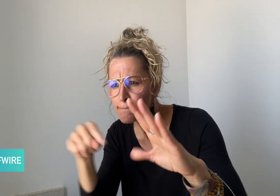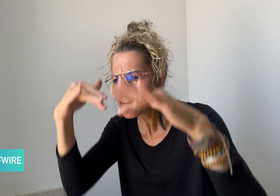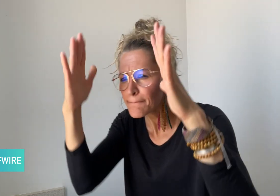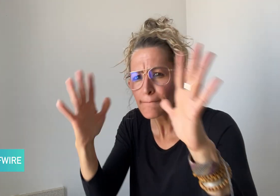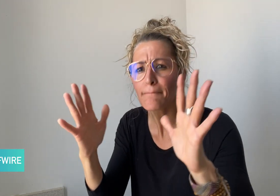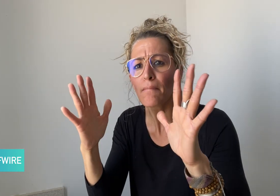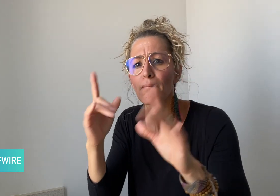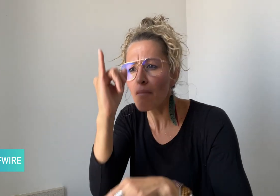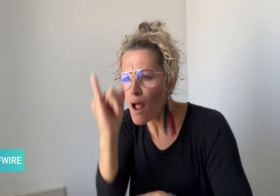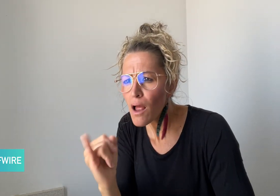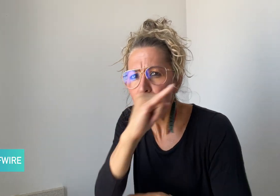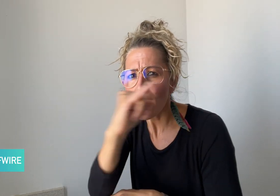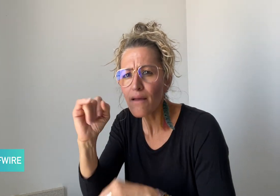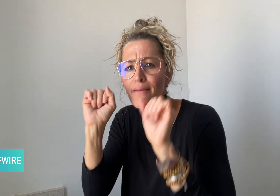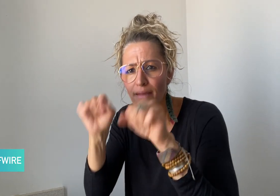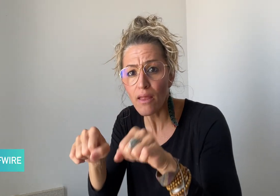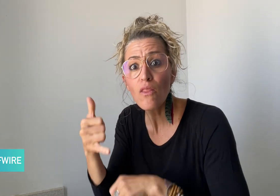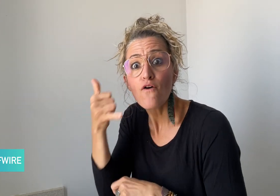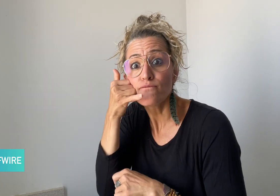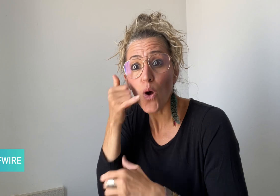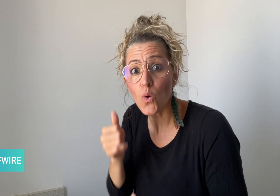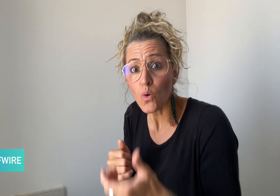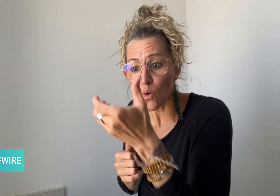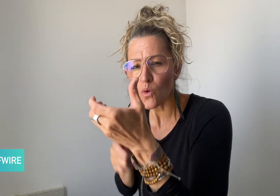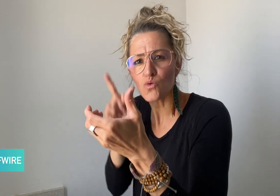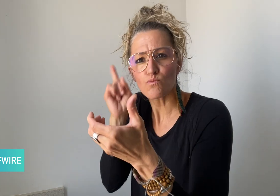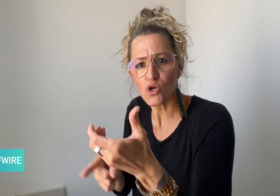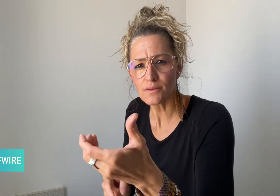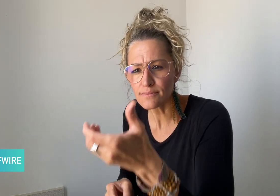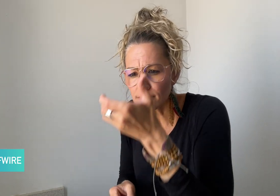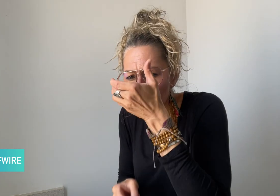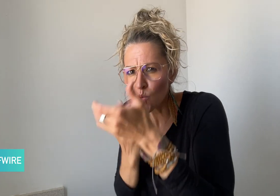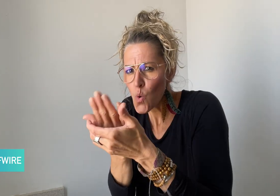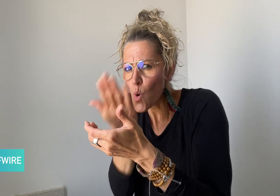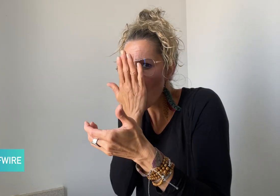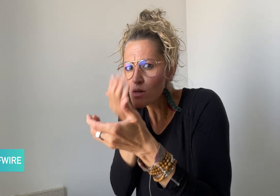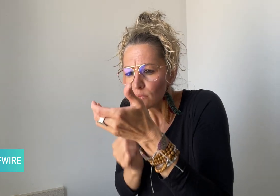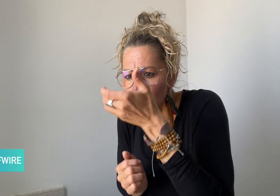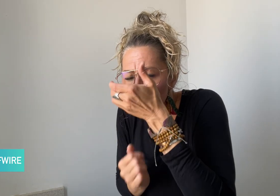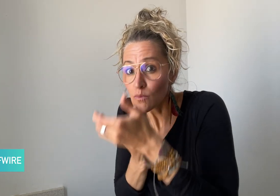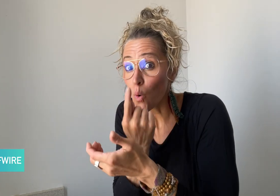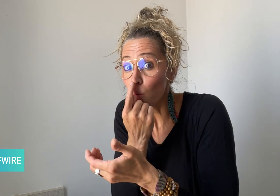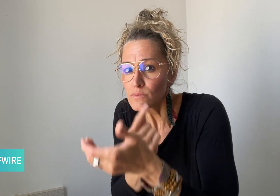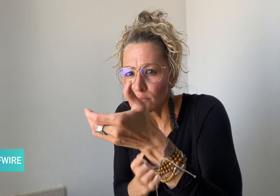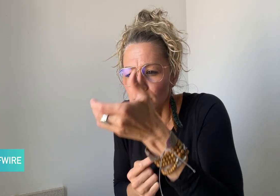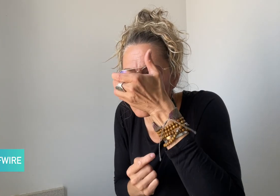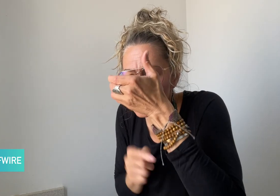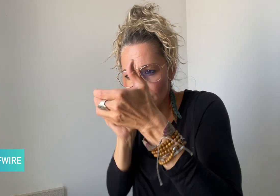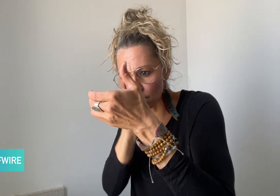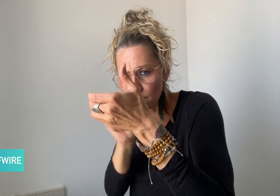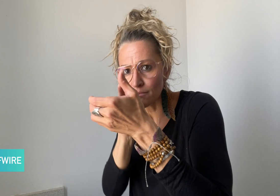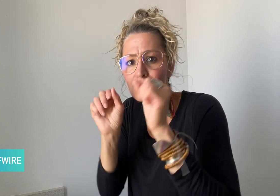he needs to pull it close to his eyes, almost touching